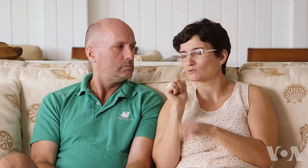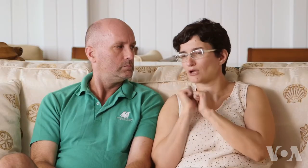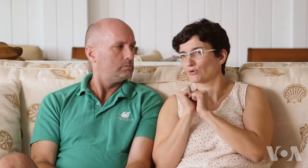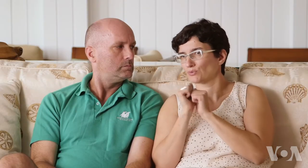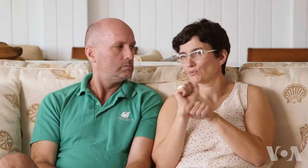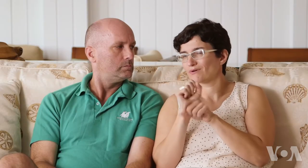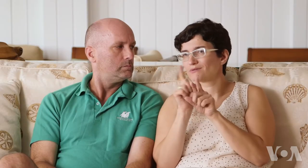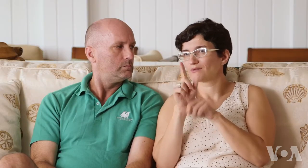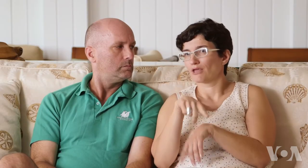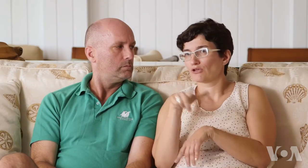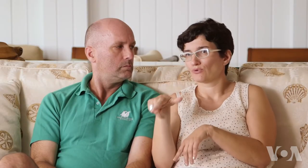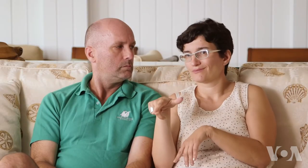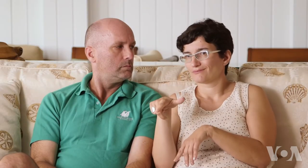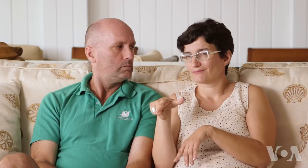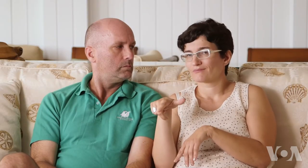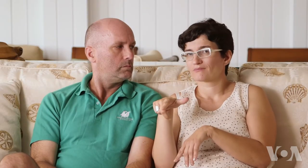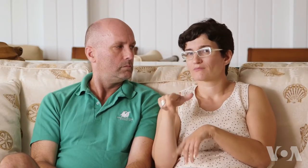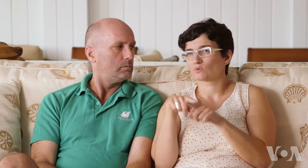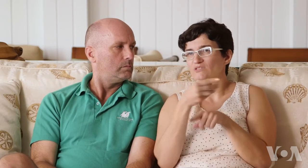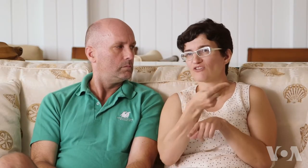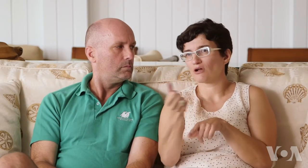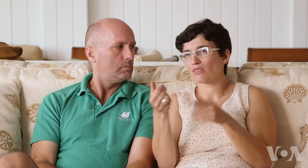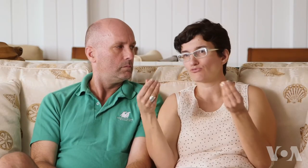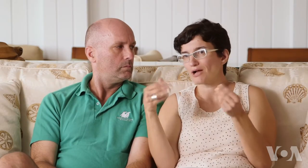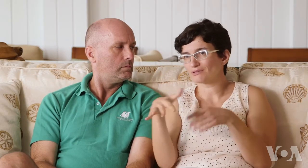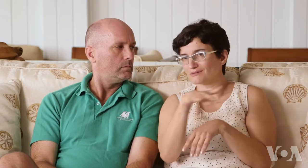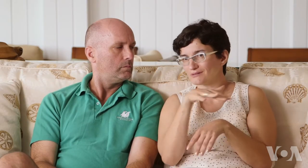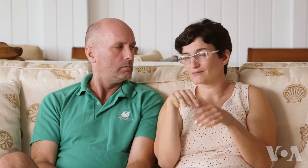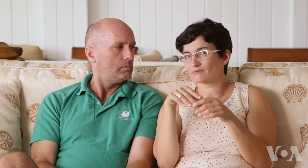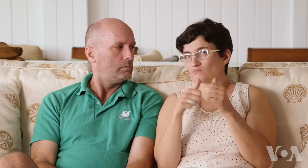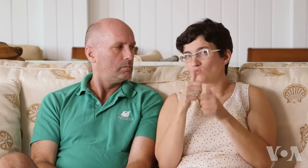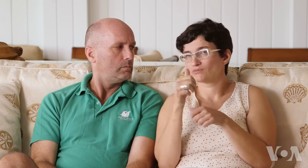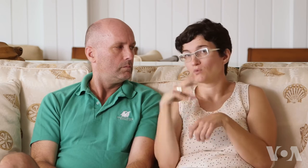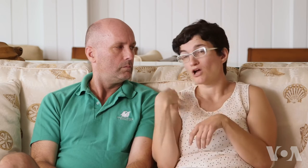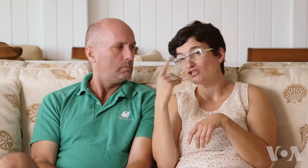So, together we work as landlords for several properties in the area, mostly Washington, DC,